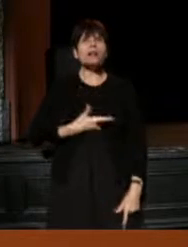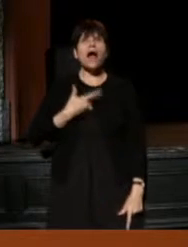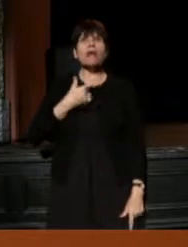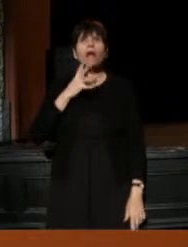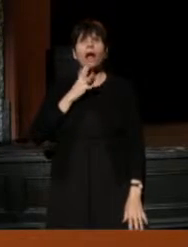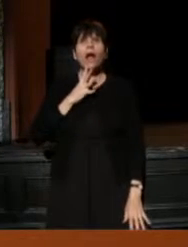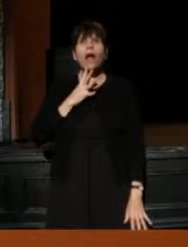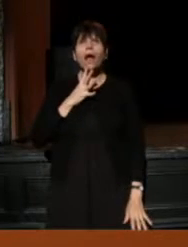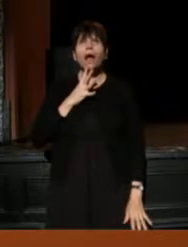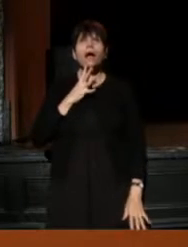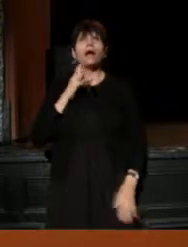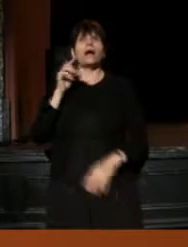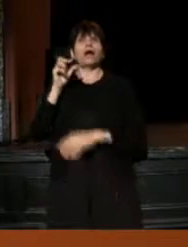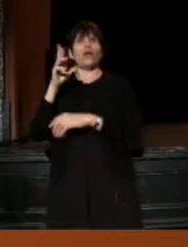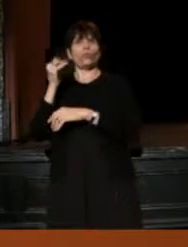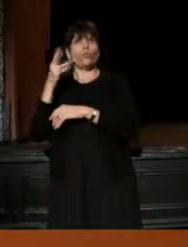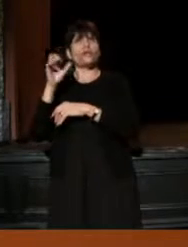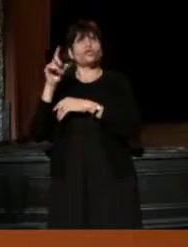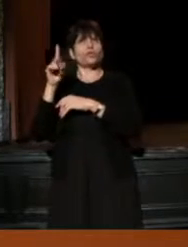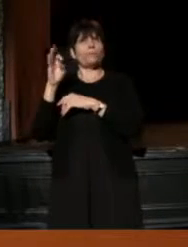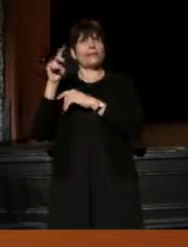And Richard Peaslee's music contributed to that.